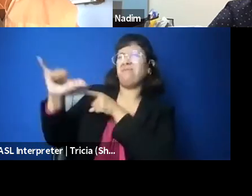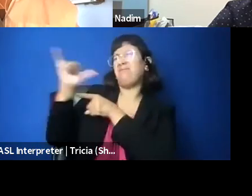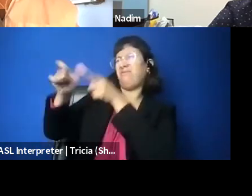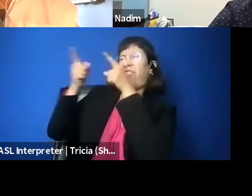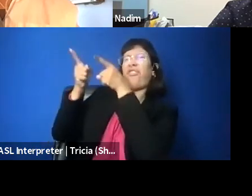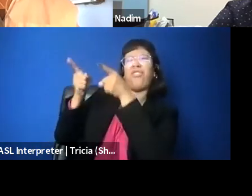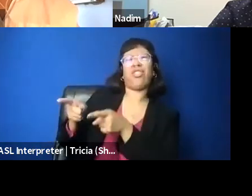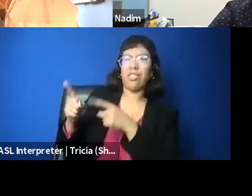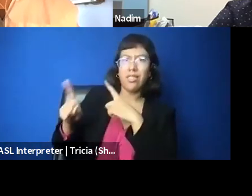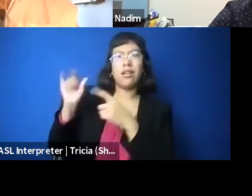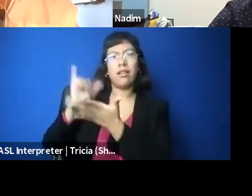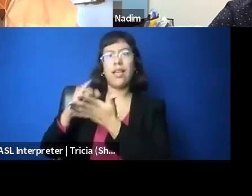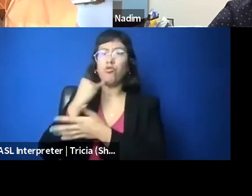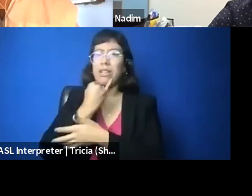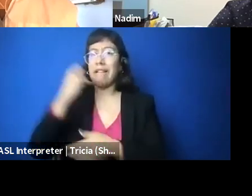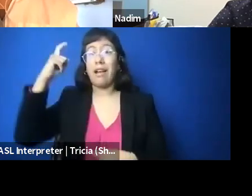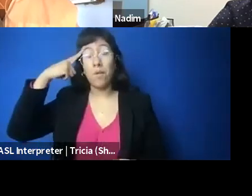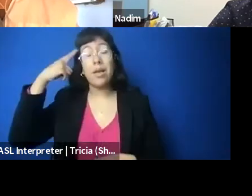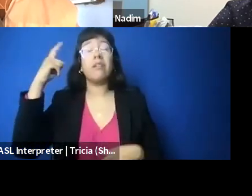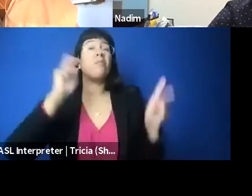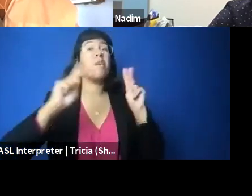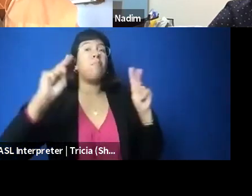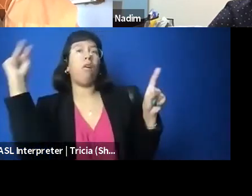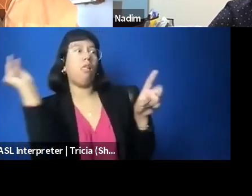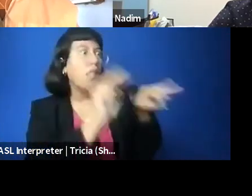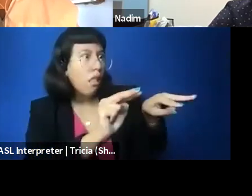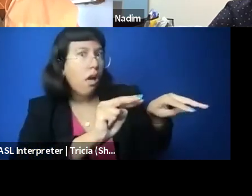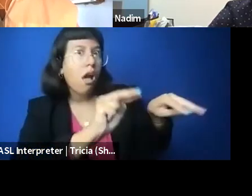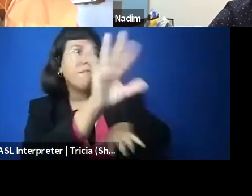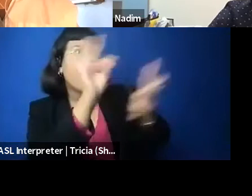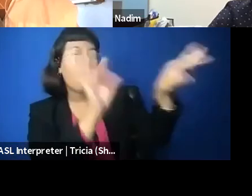harassing social media comments